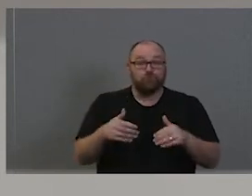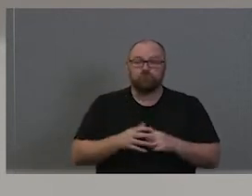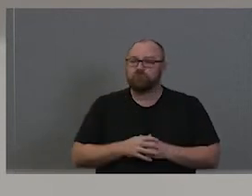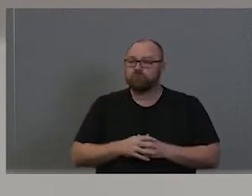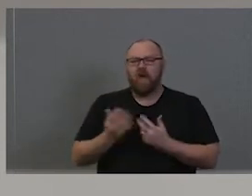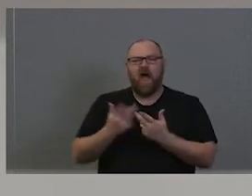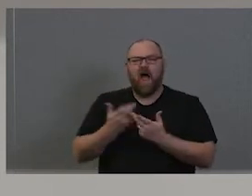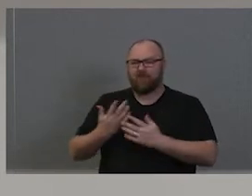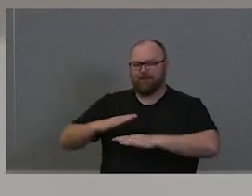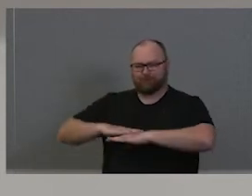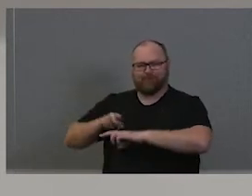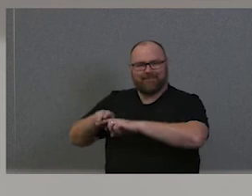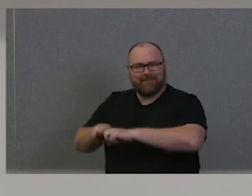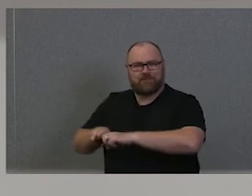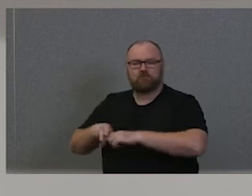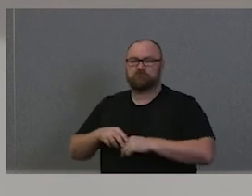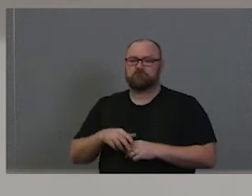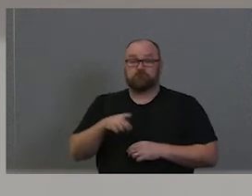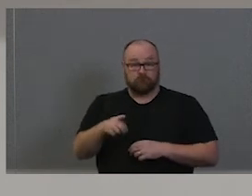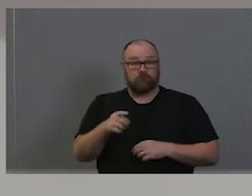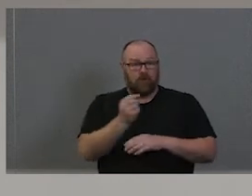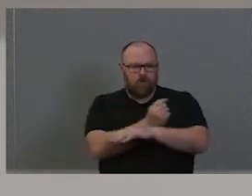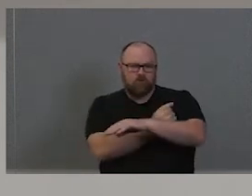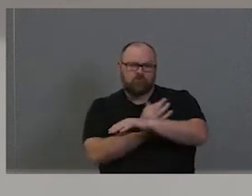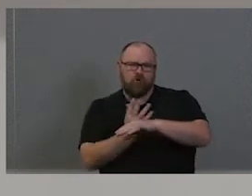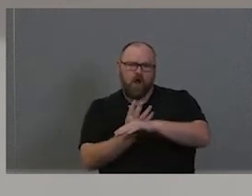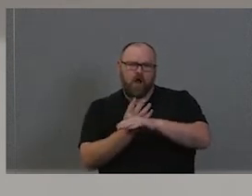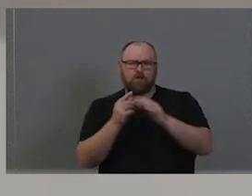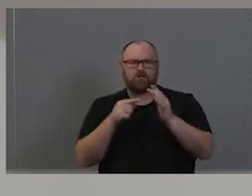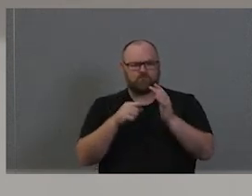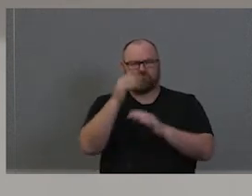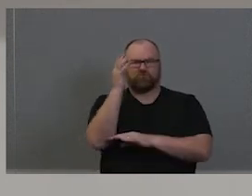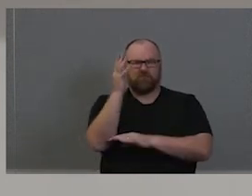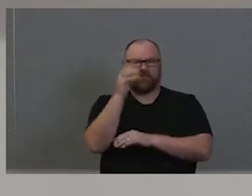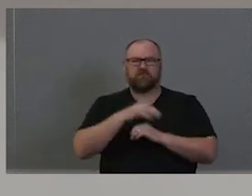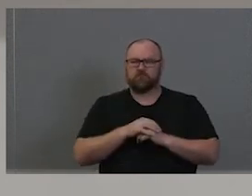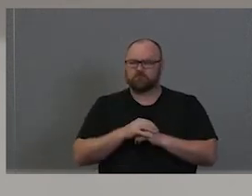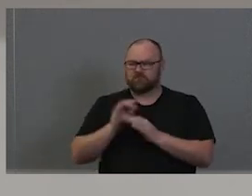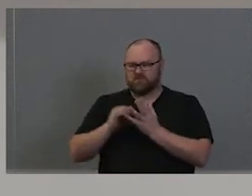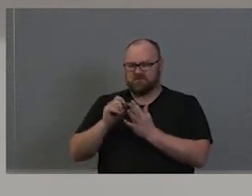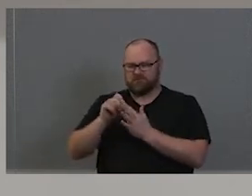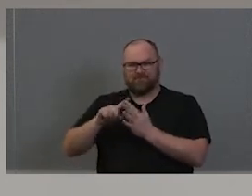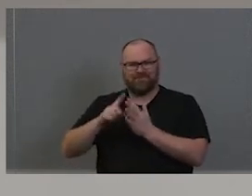tree. The spear tree and you've probably seen thousands of them around the university.